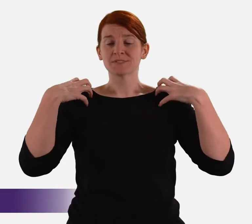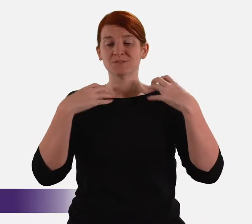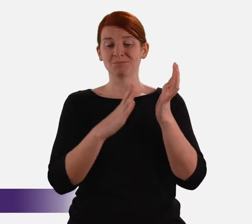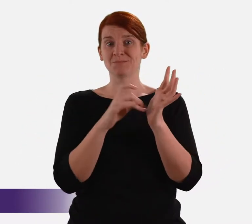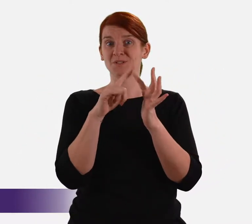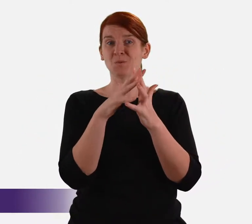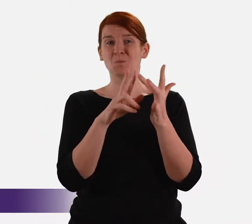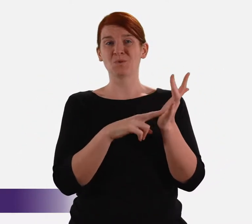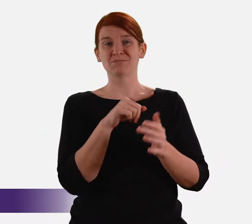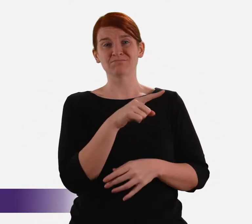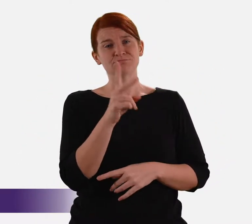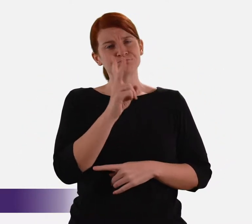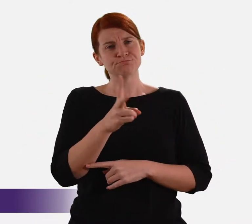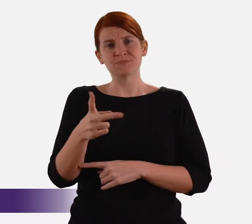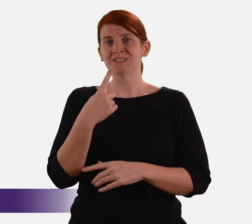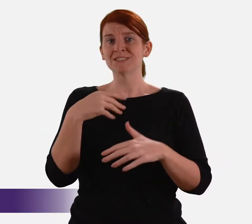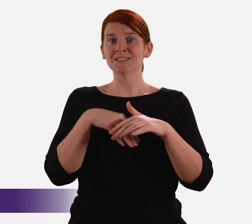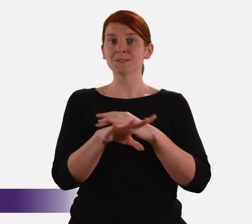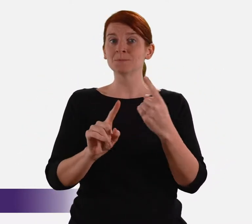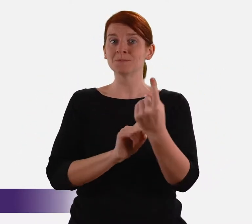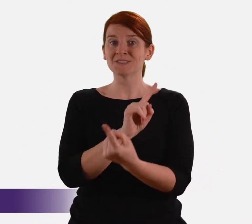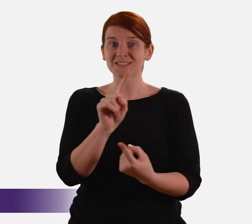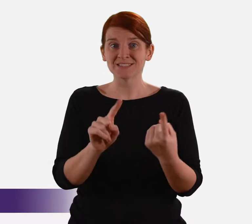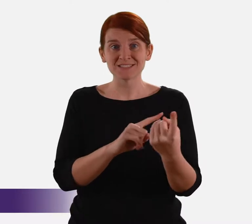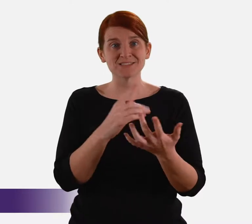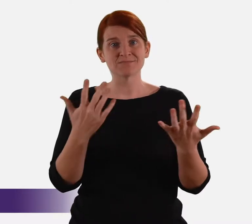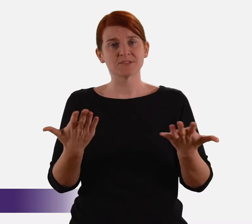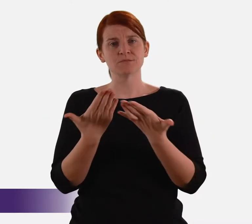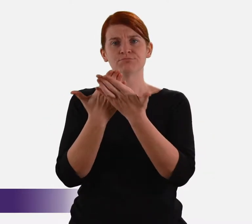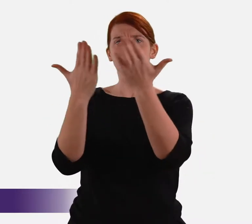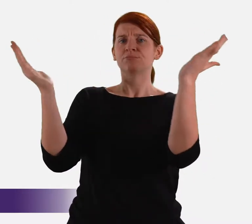As Commissioner McEwin has frequently said at our meetings,